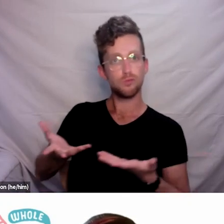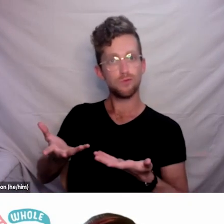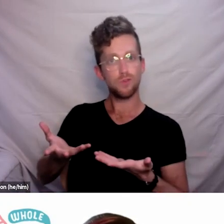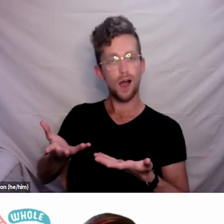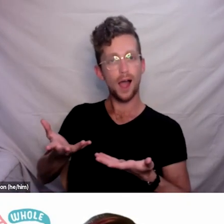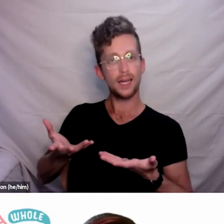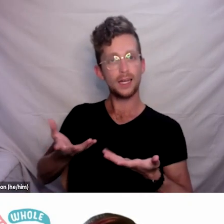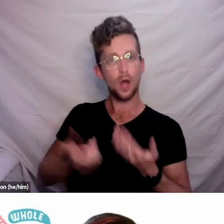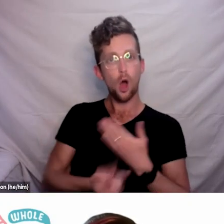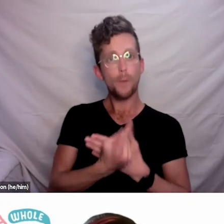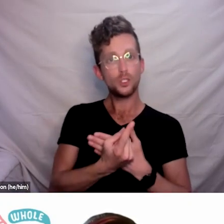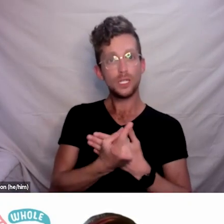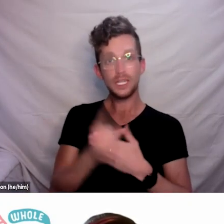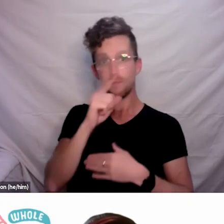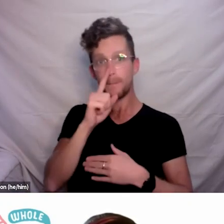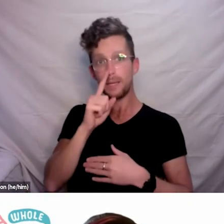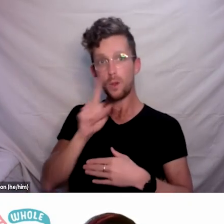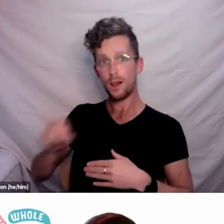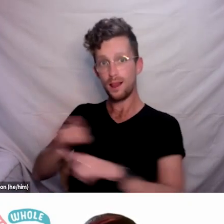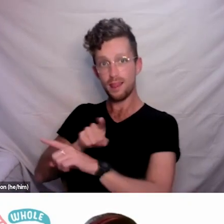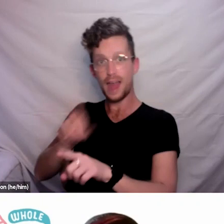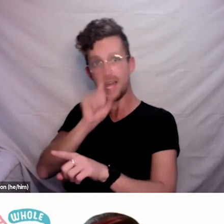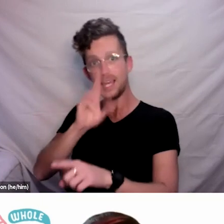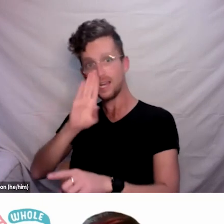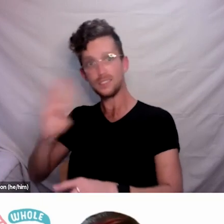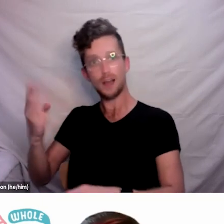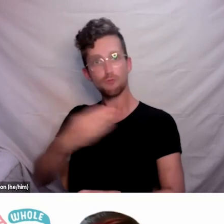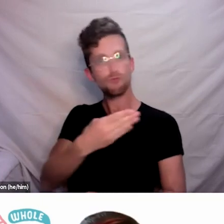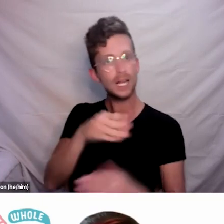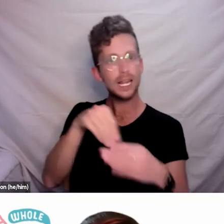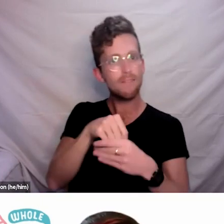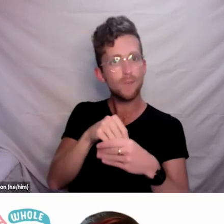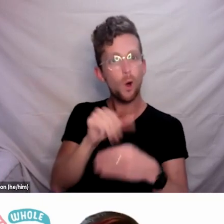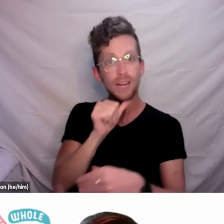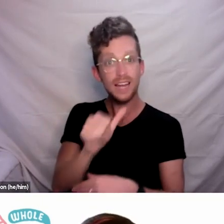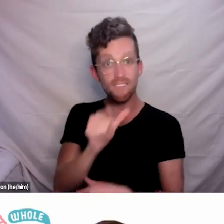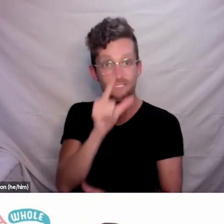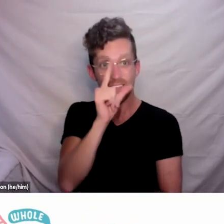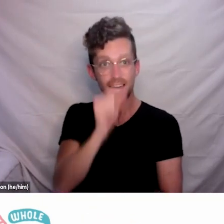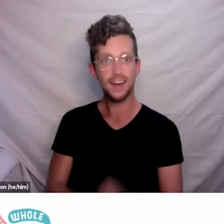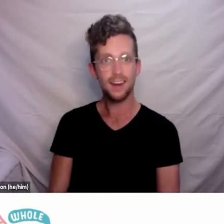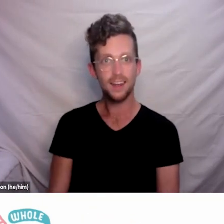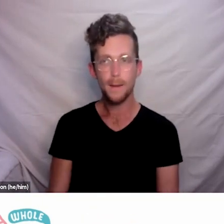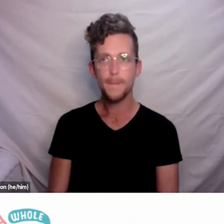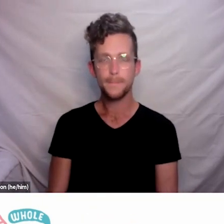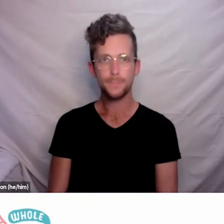if they wish to. Thanks for that Brian.